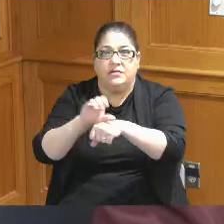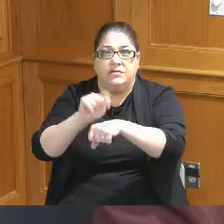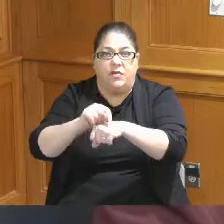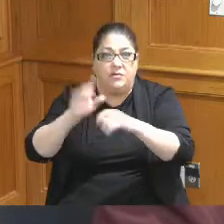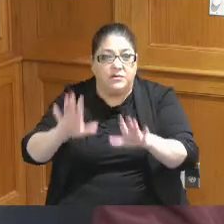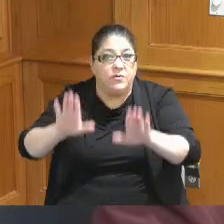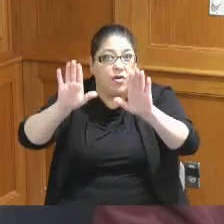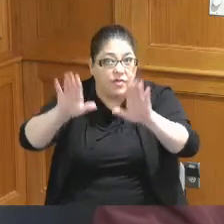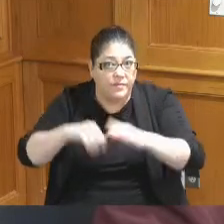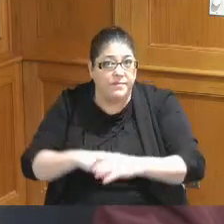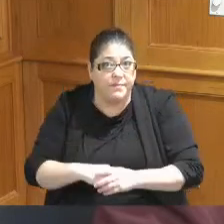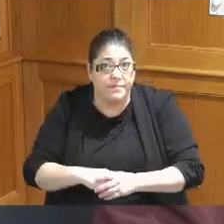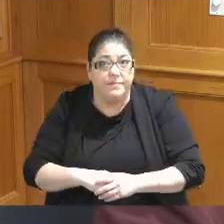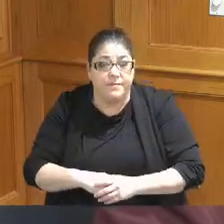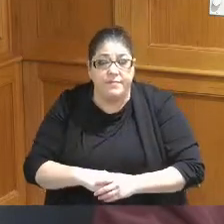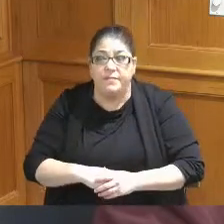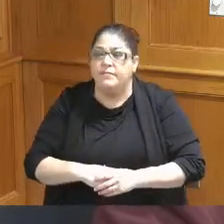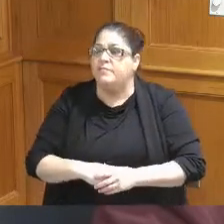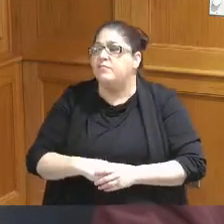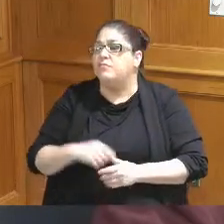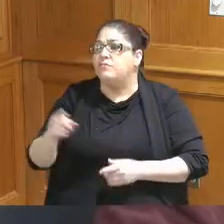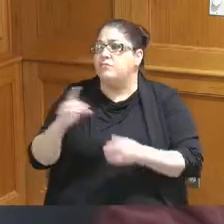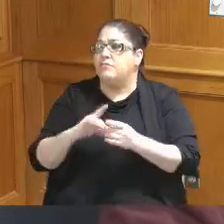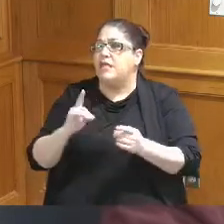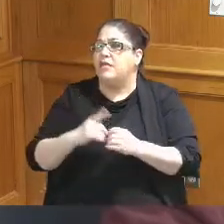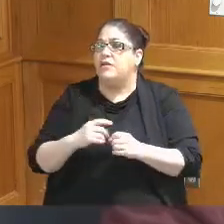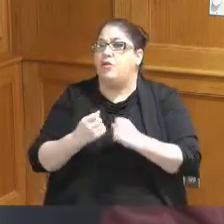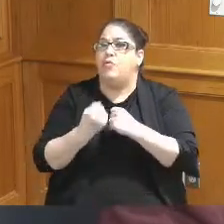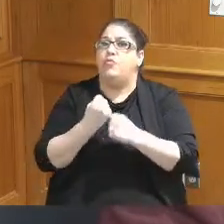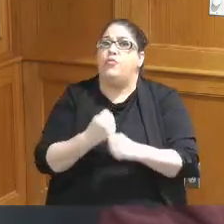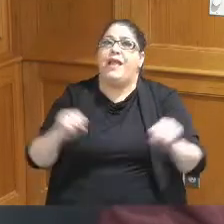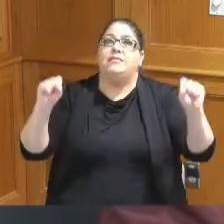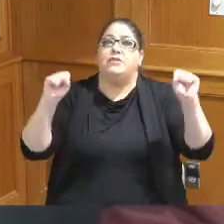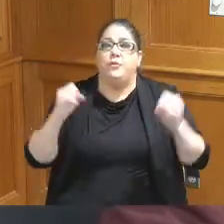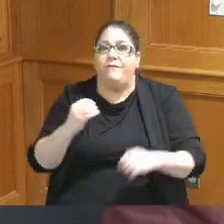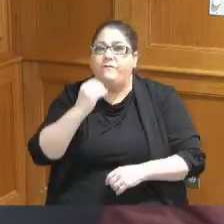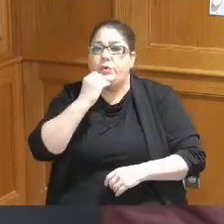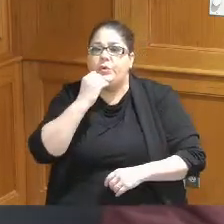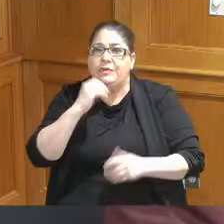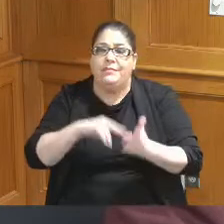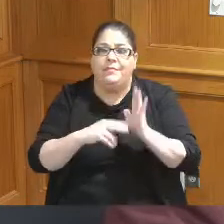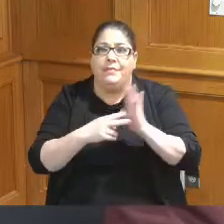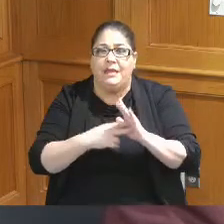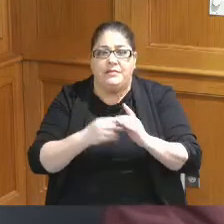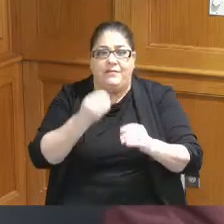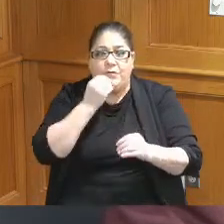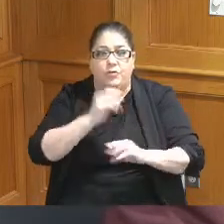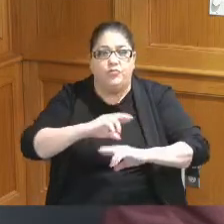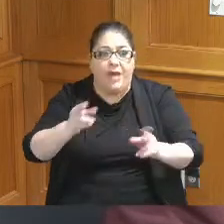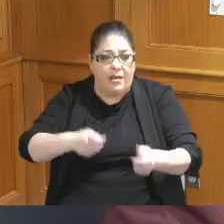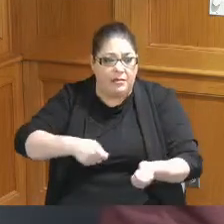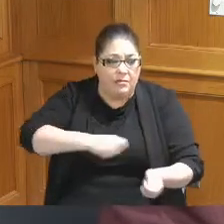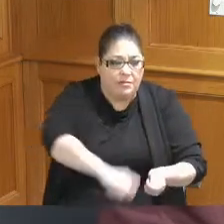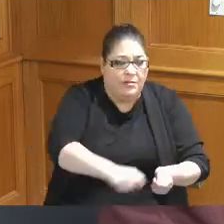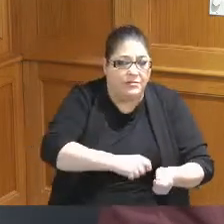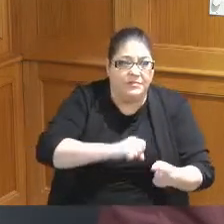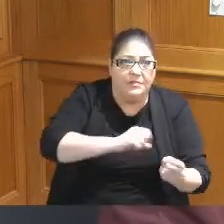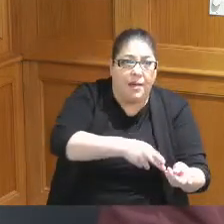you talked about rescue food waste and so I was looking on your flyer that you partnered